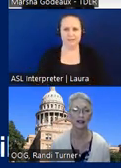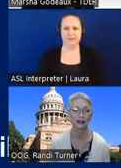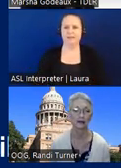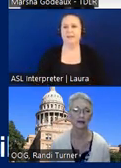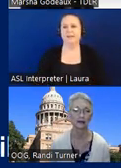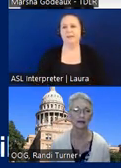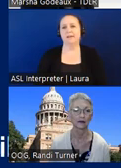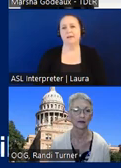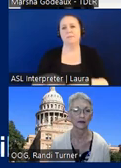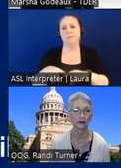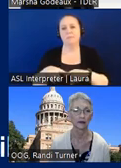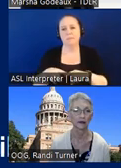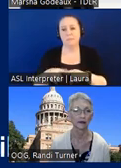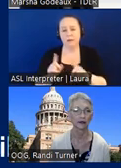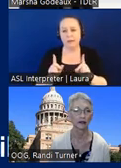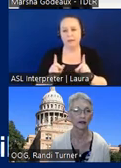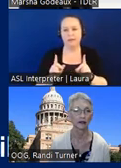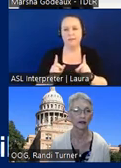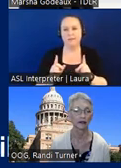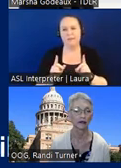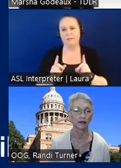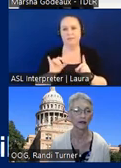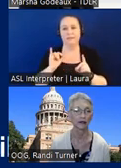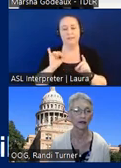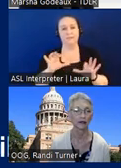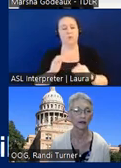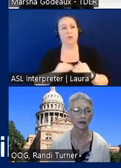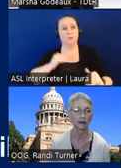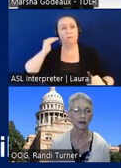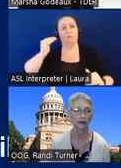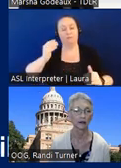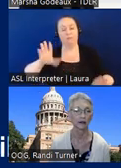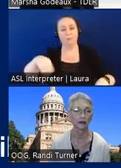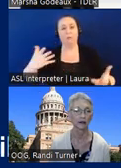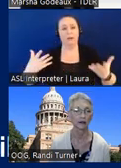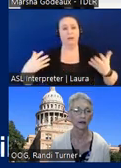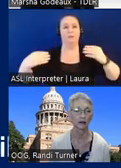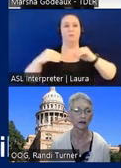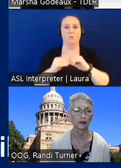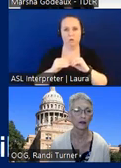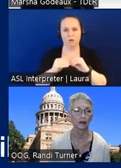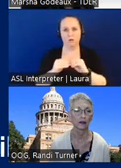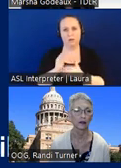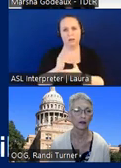but if they are going above and beyond at providing more and some of those ten happen to be